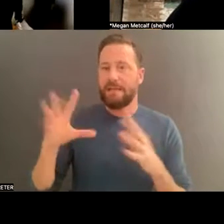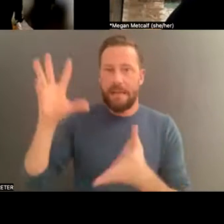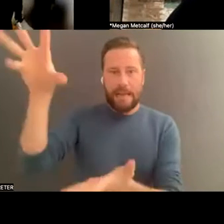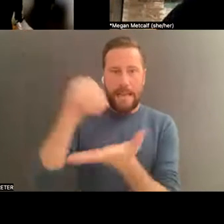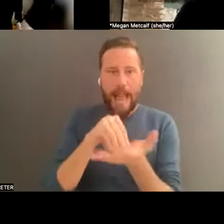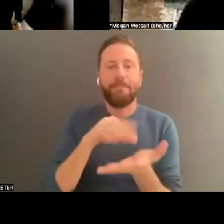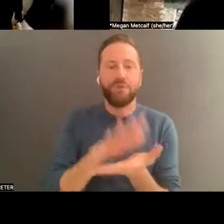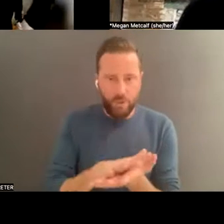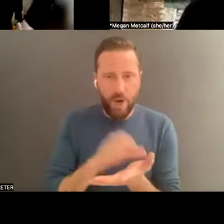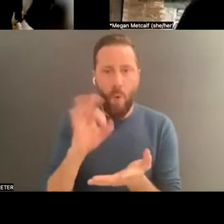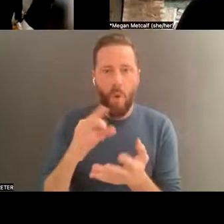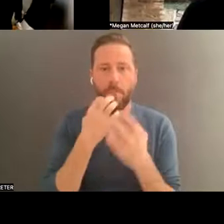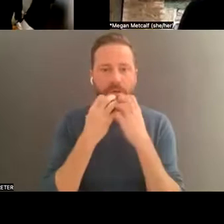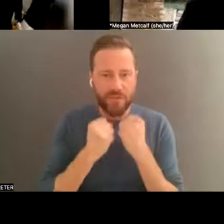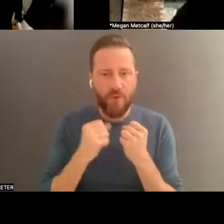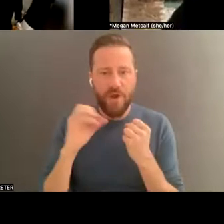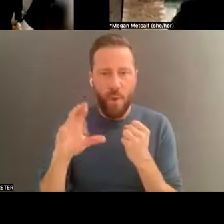and kind of putting down in another form what we create.